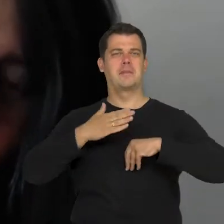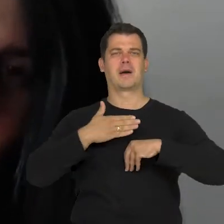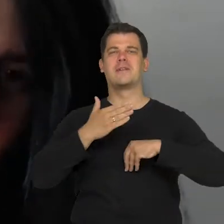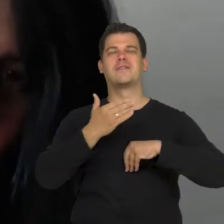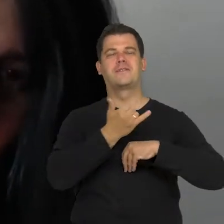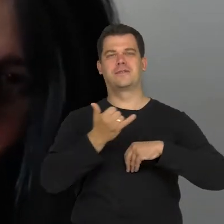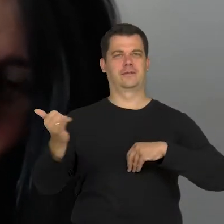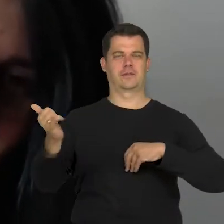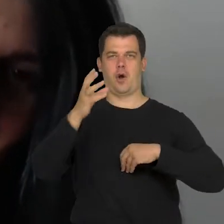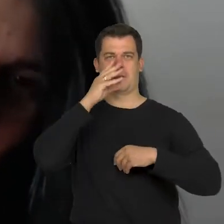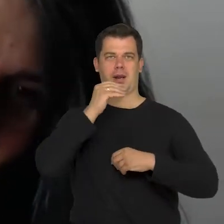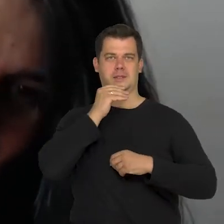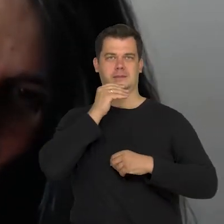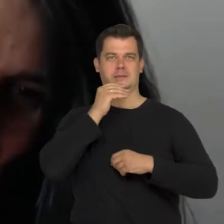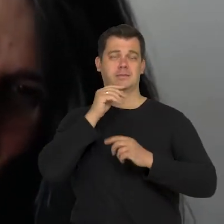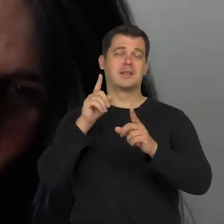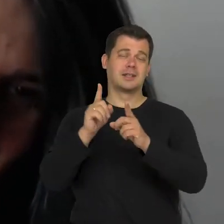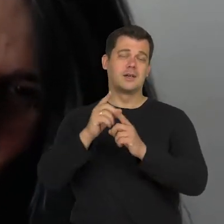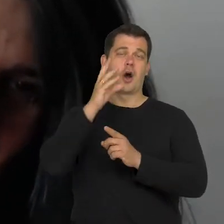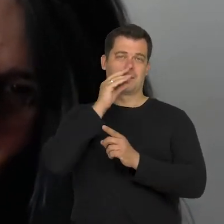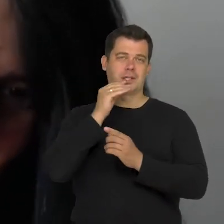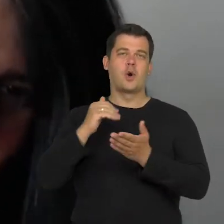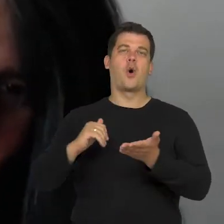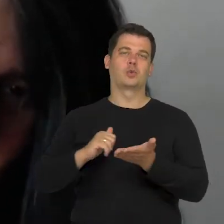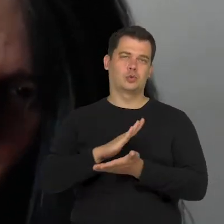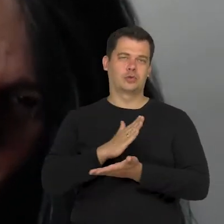that includes images rejected by others.